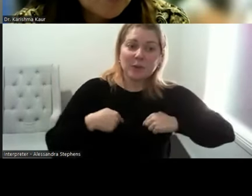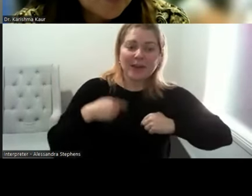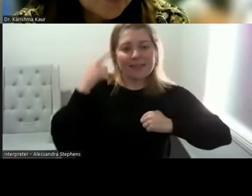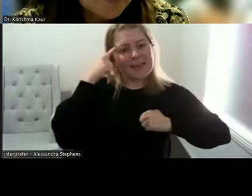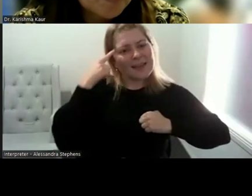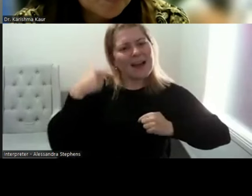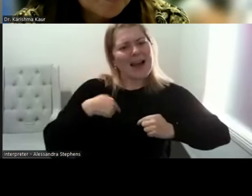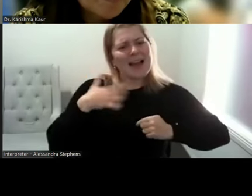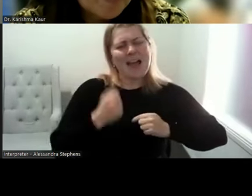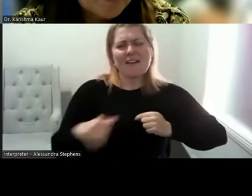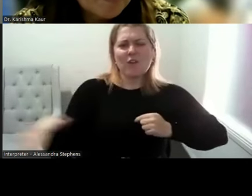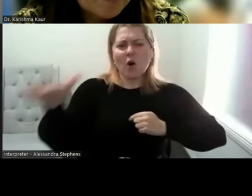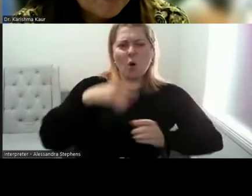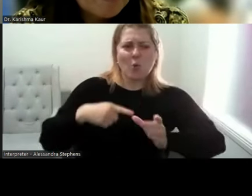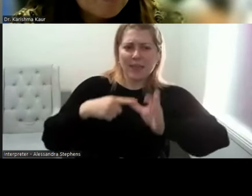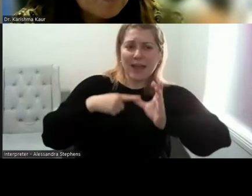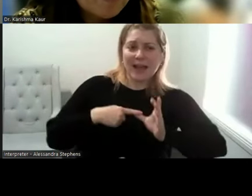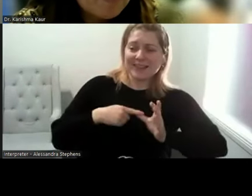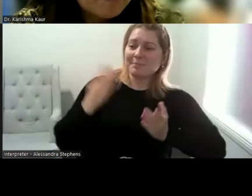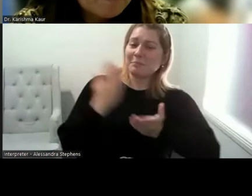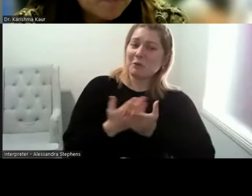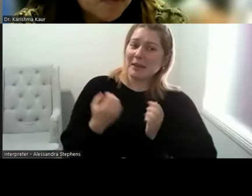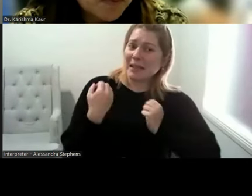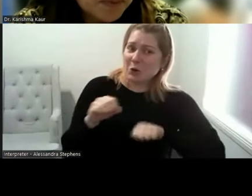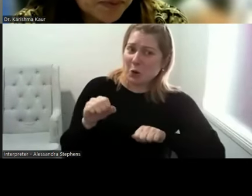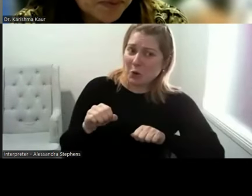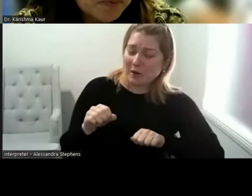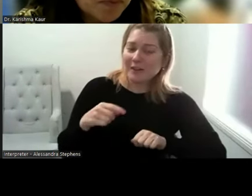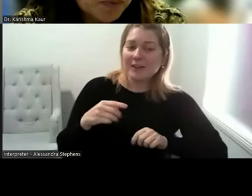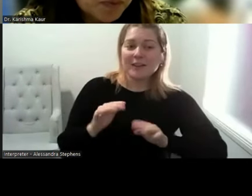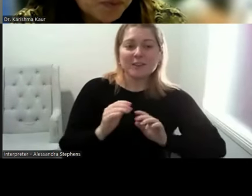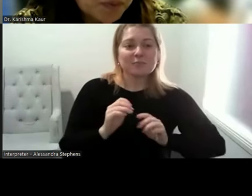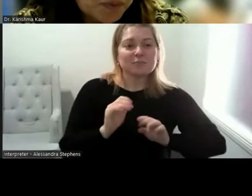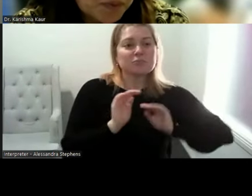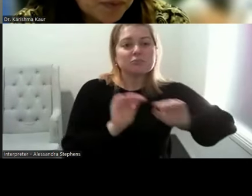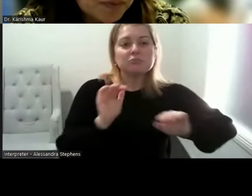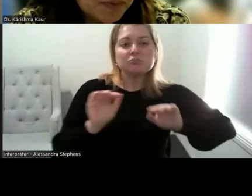and partners who do know and see what resources they have that you can use.